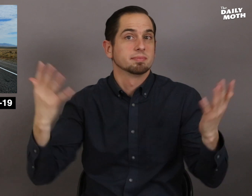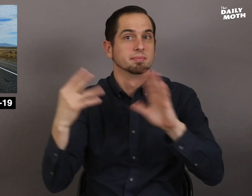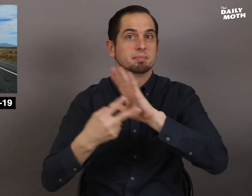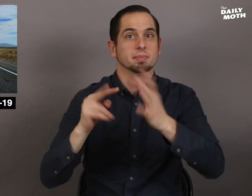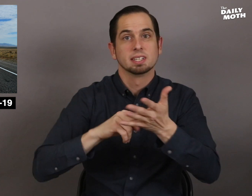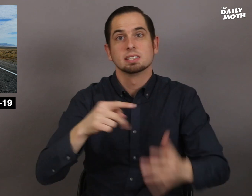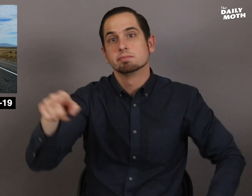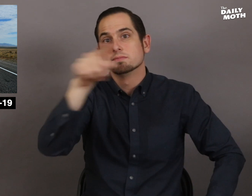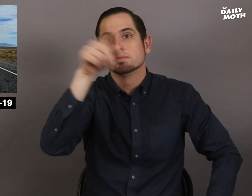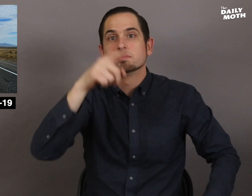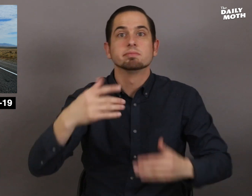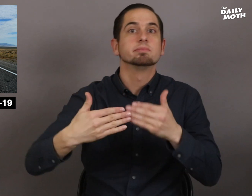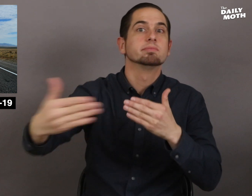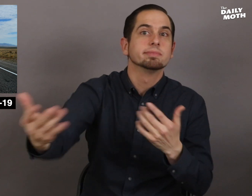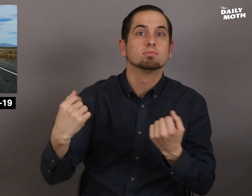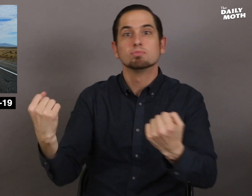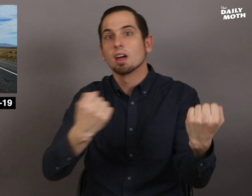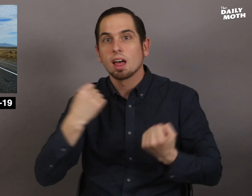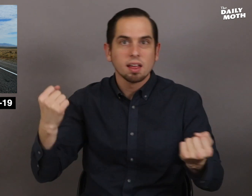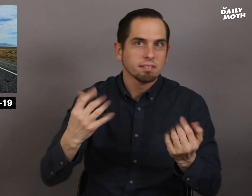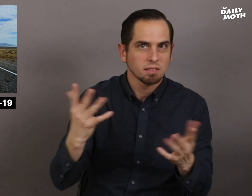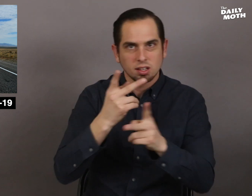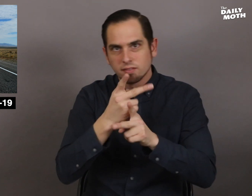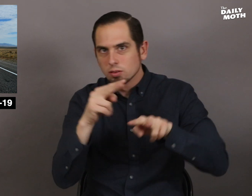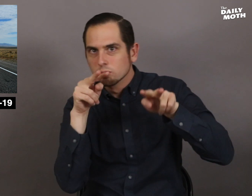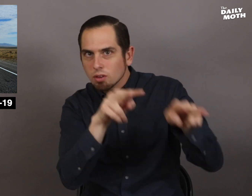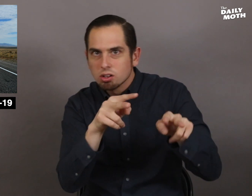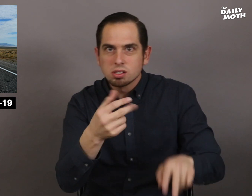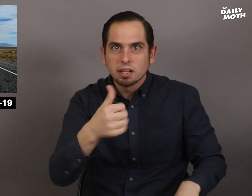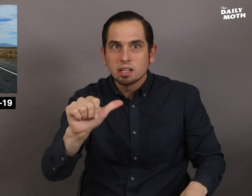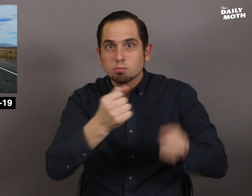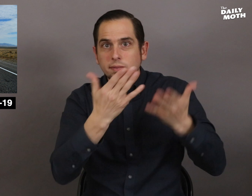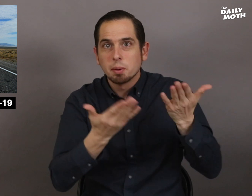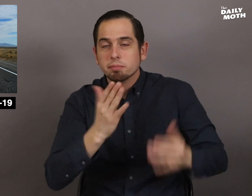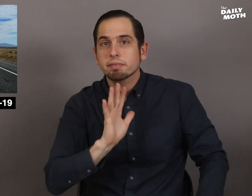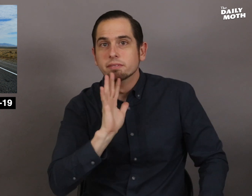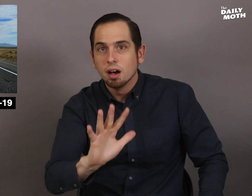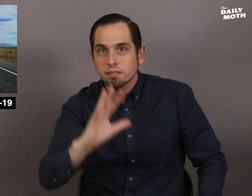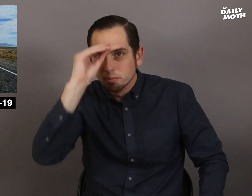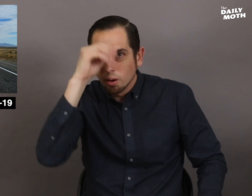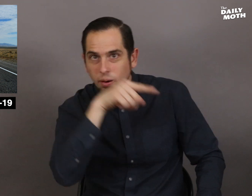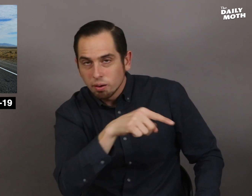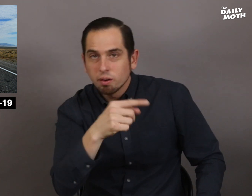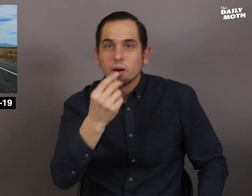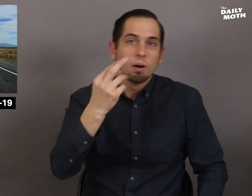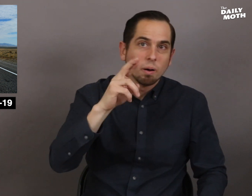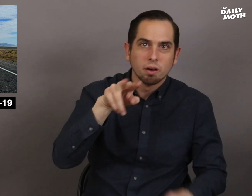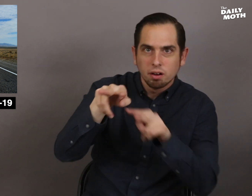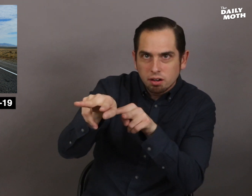So, when you drive, watch out for 5-year-old drivers or